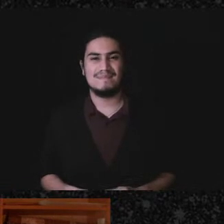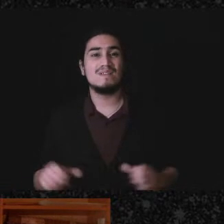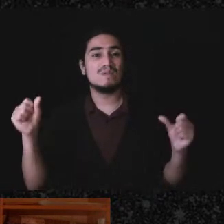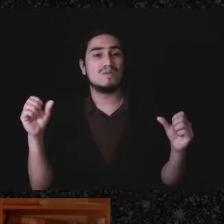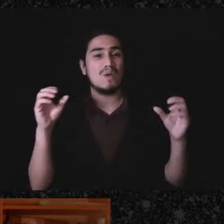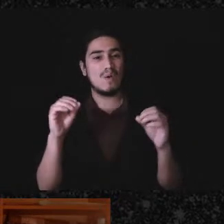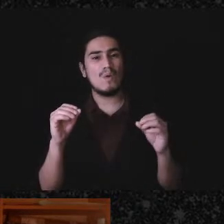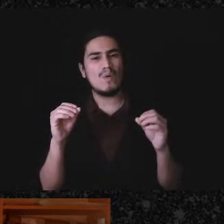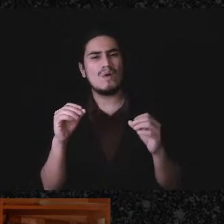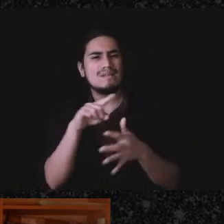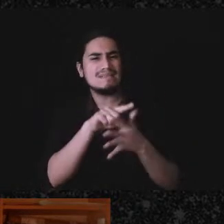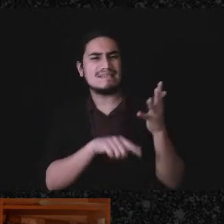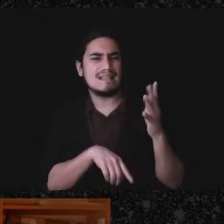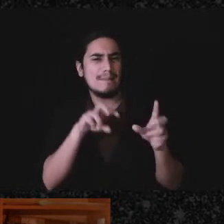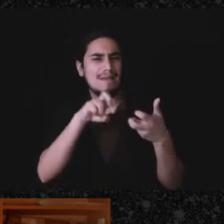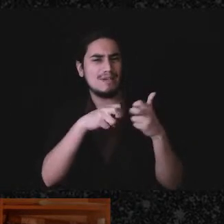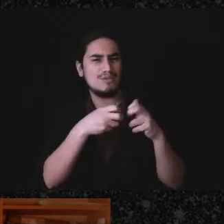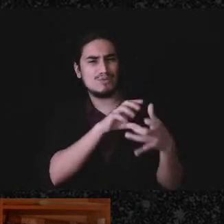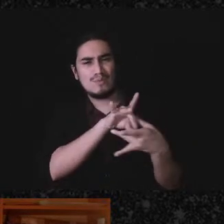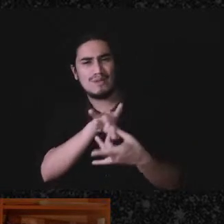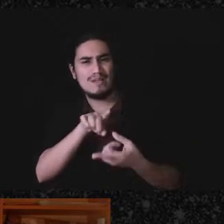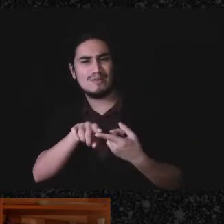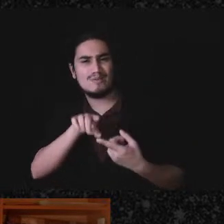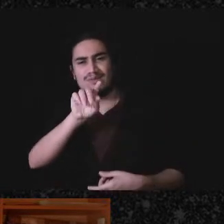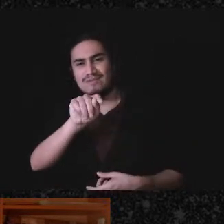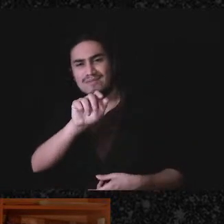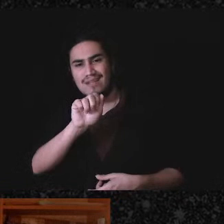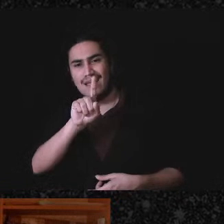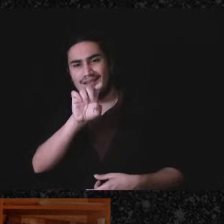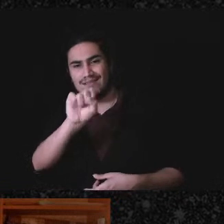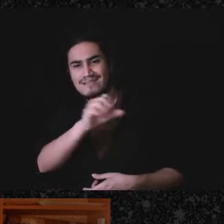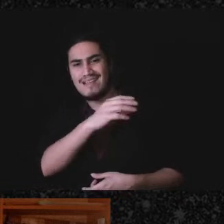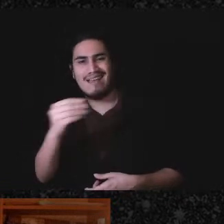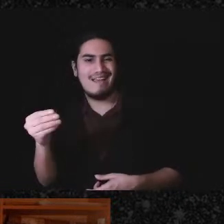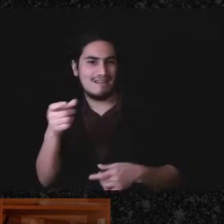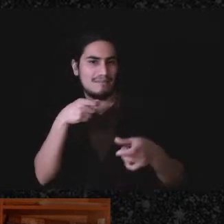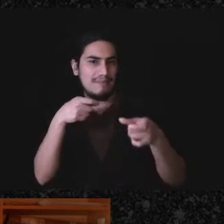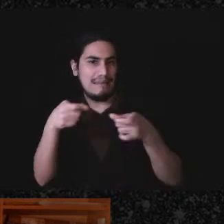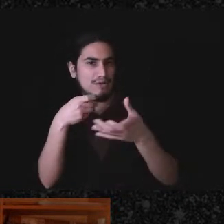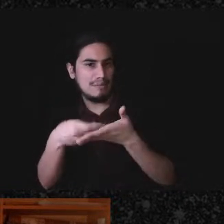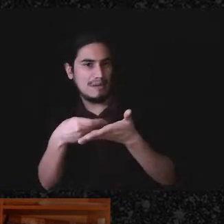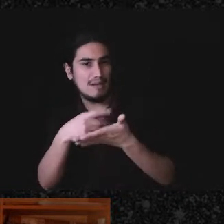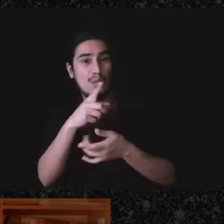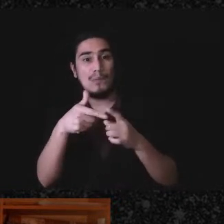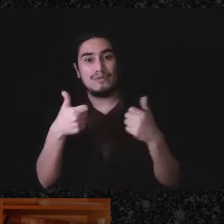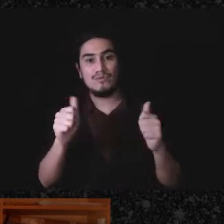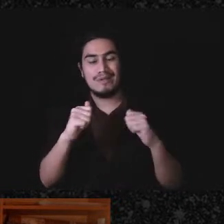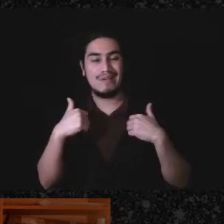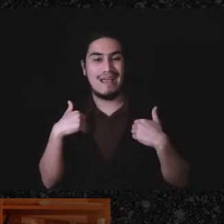issues related to taxes and handling money when creating a brick-and-mortar space? MIKE: